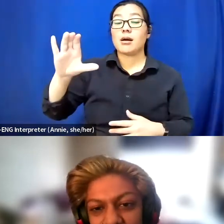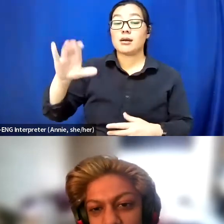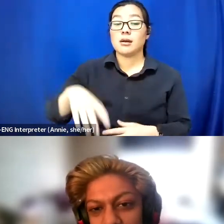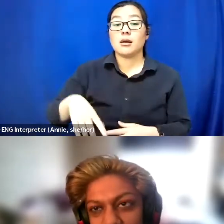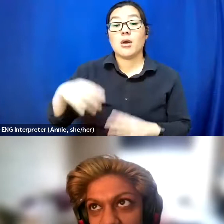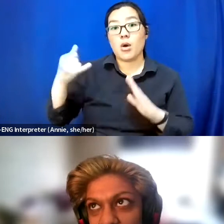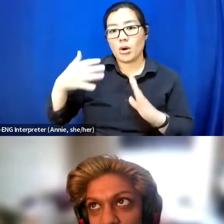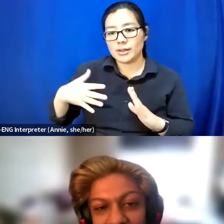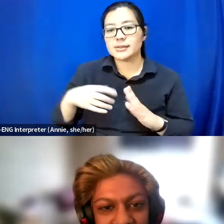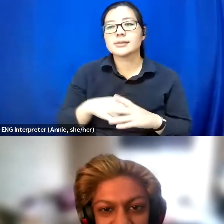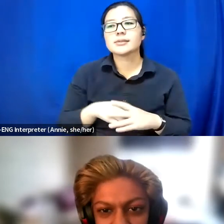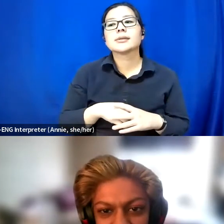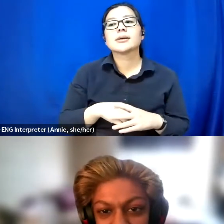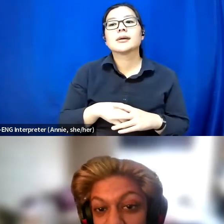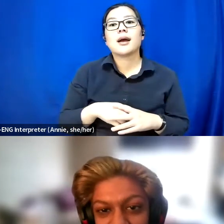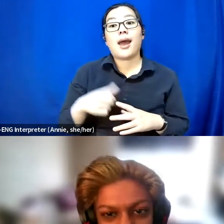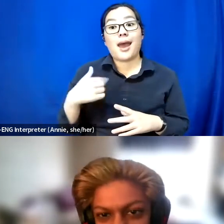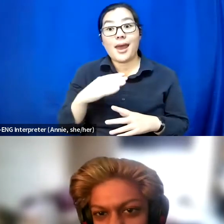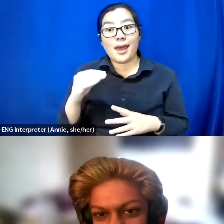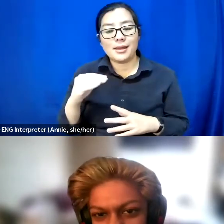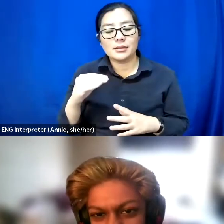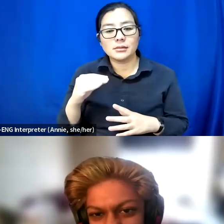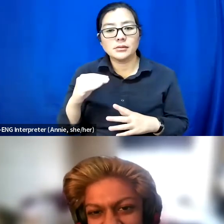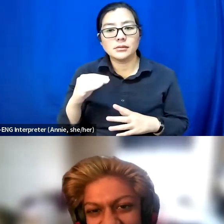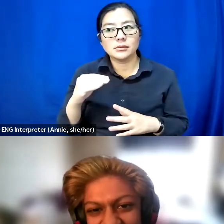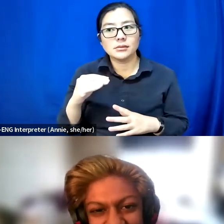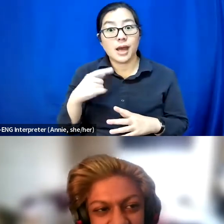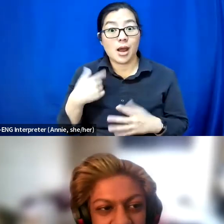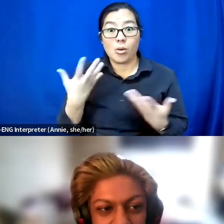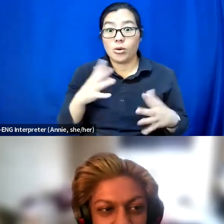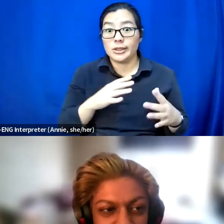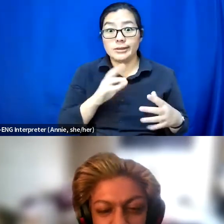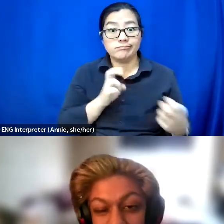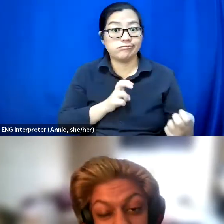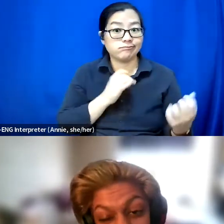I've also been working with ReelAbilities Toronto film festival